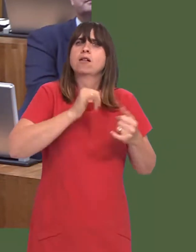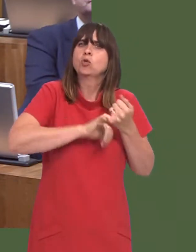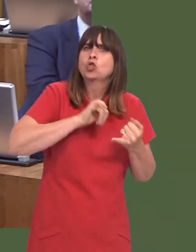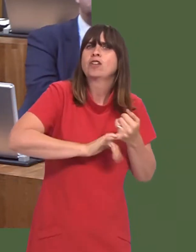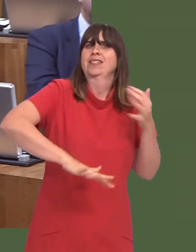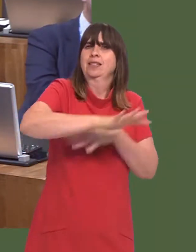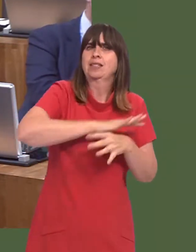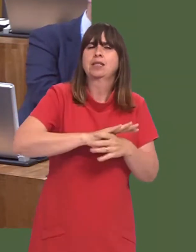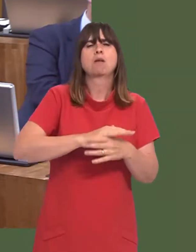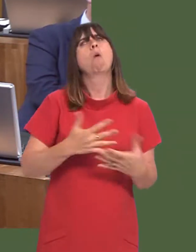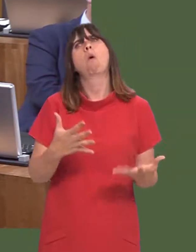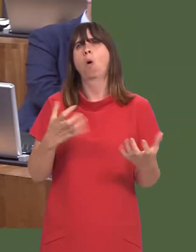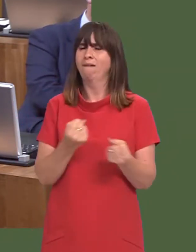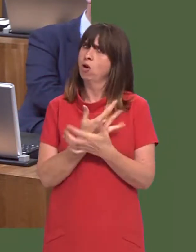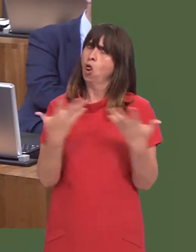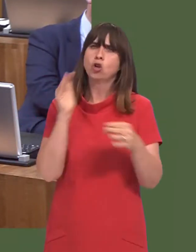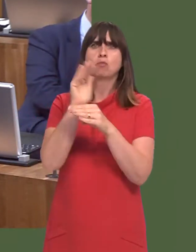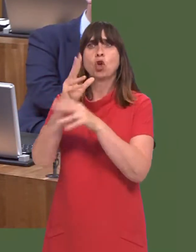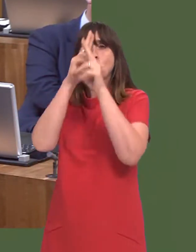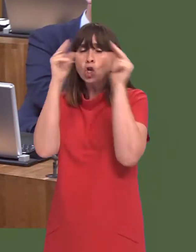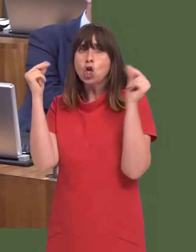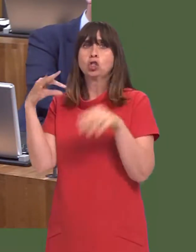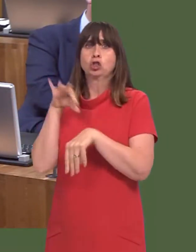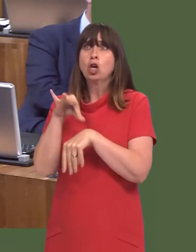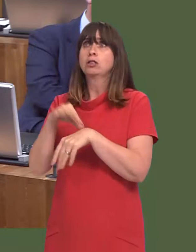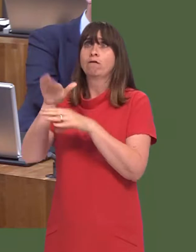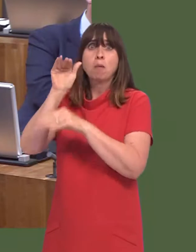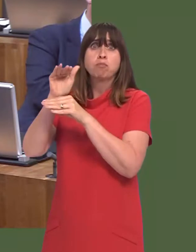heavily from outside the UK, as, of course, does the medical and nursing professions.